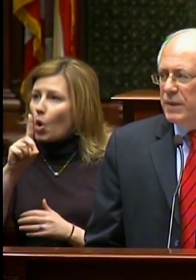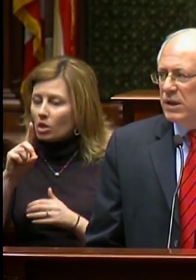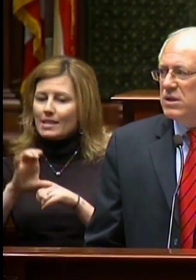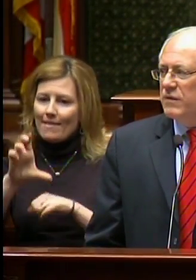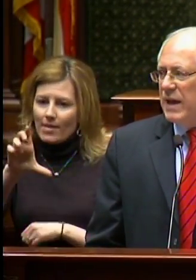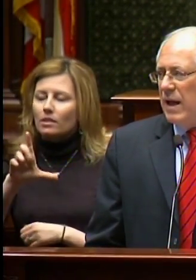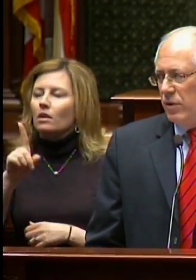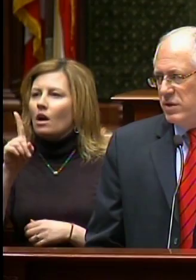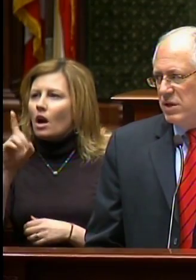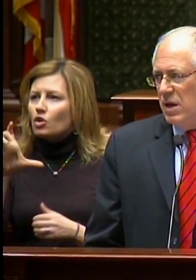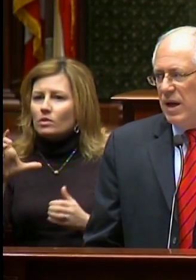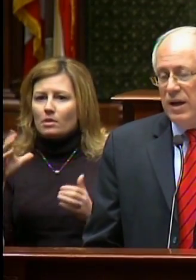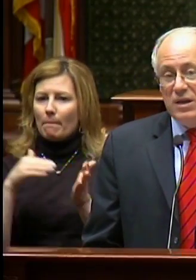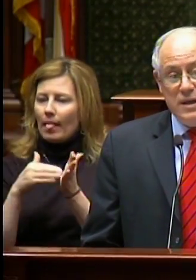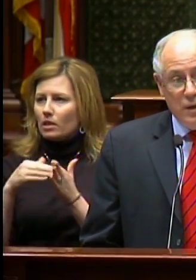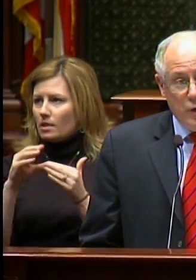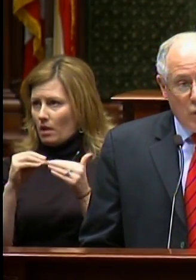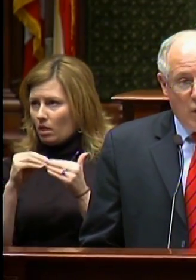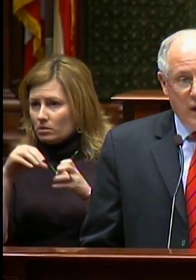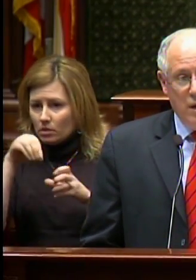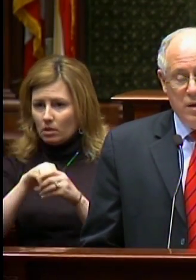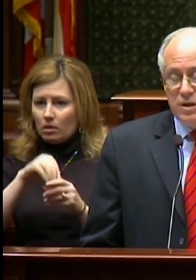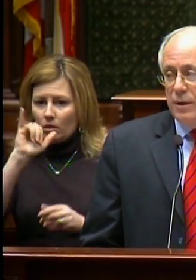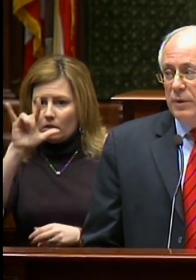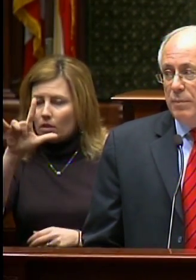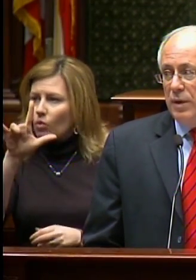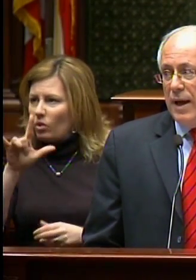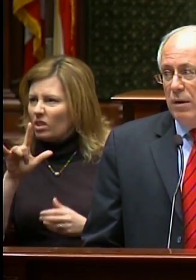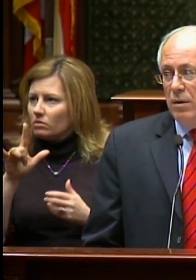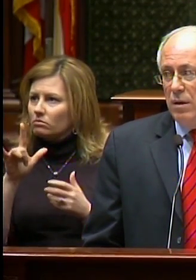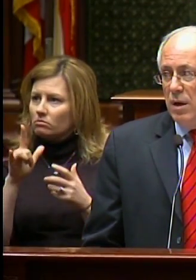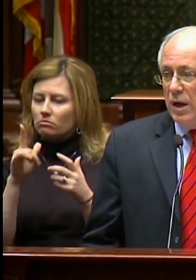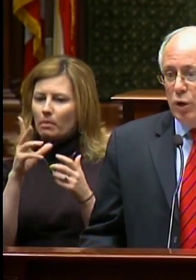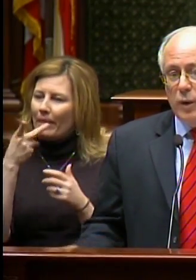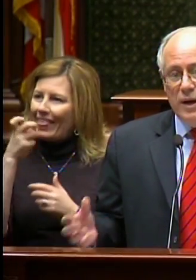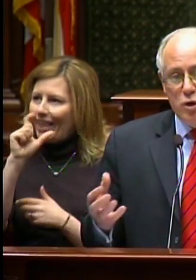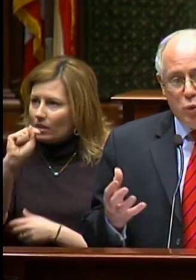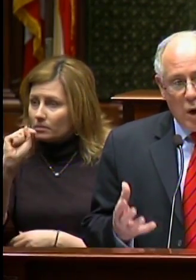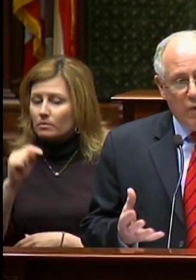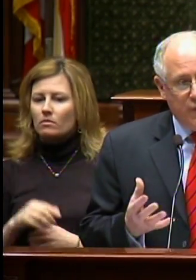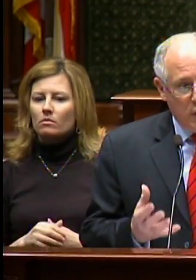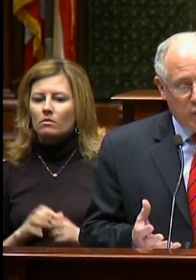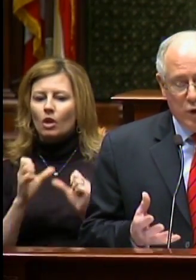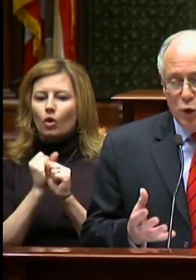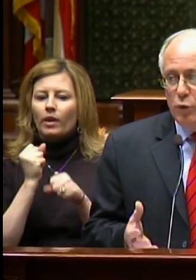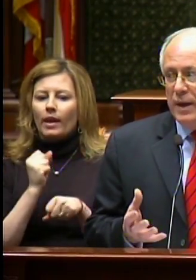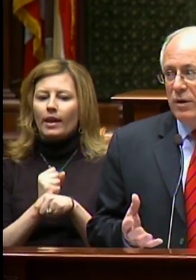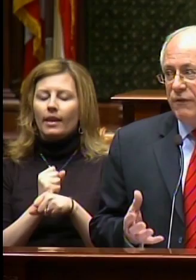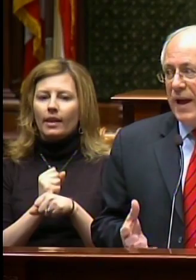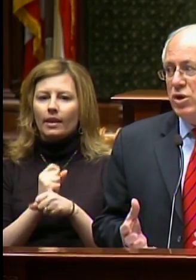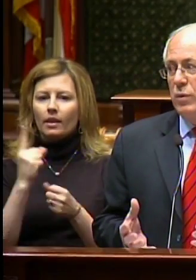millions of dollars in its Illinois Assembly plant – and creating 1,200 new manufacturing